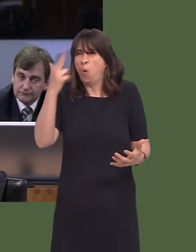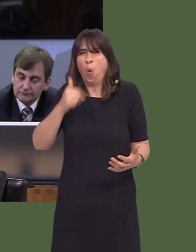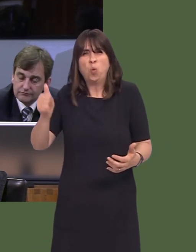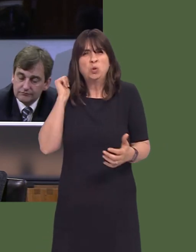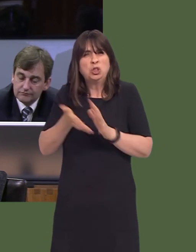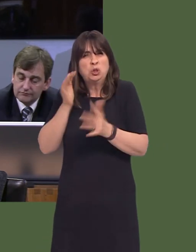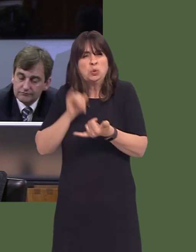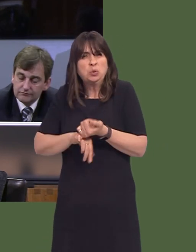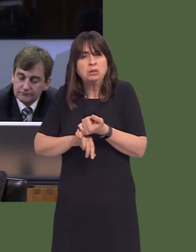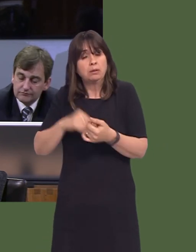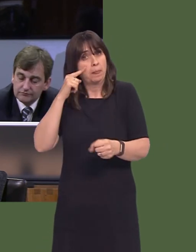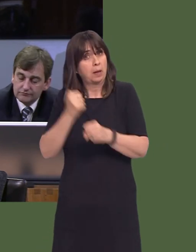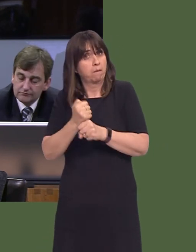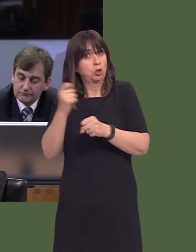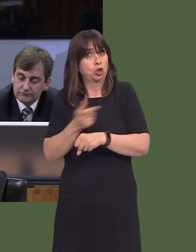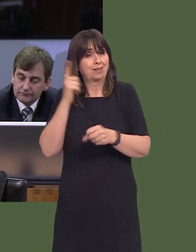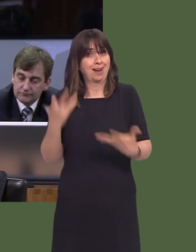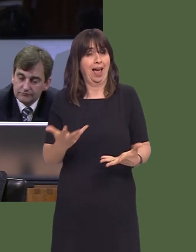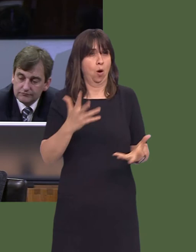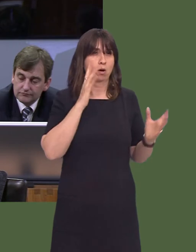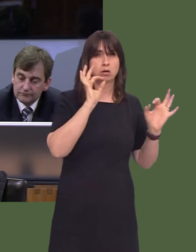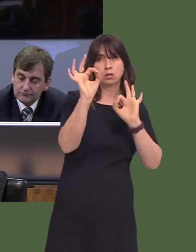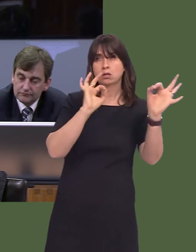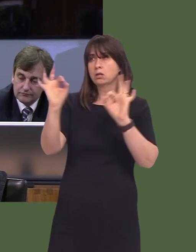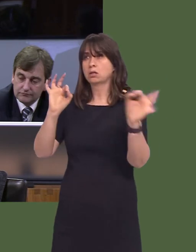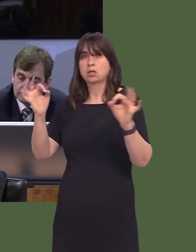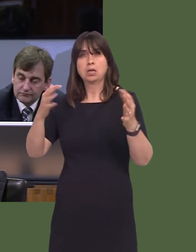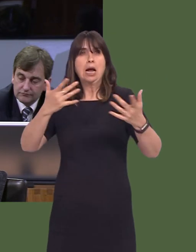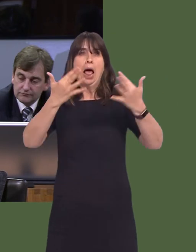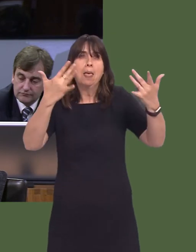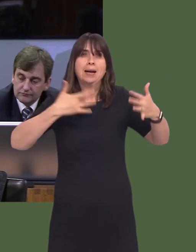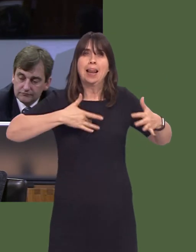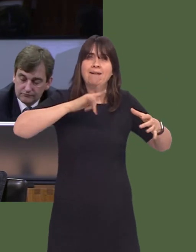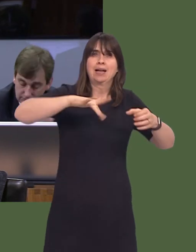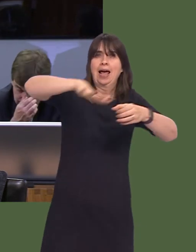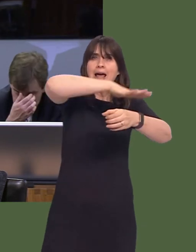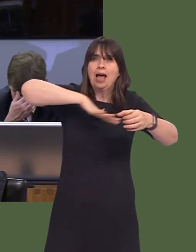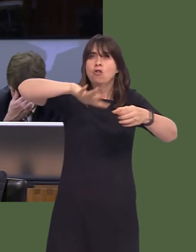course of action for the Government to undertake a review of this funding formula to bring